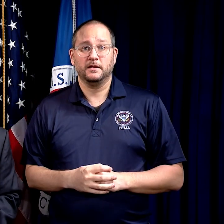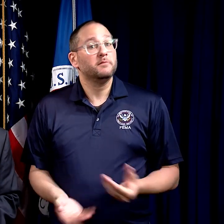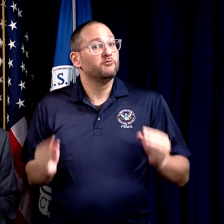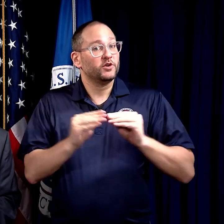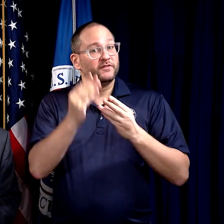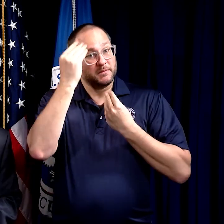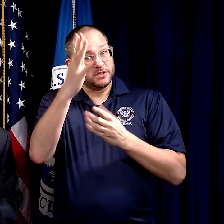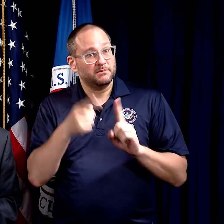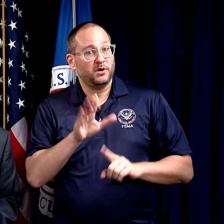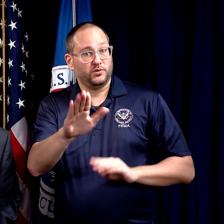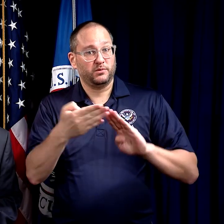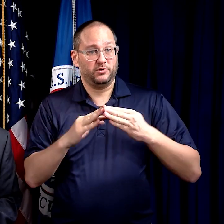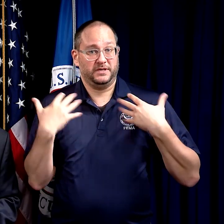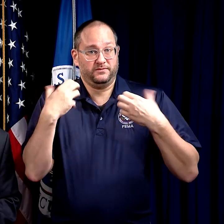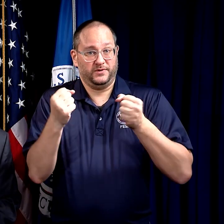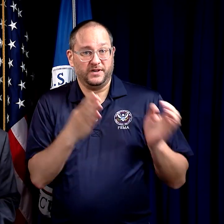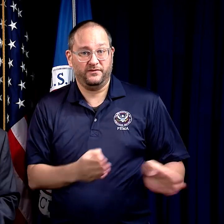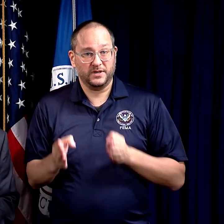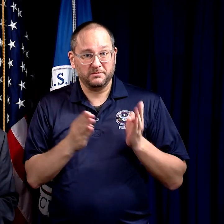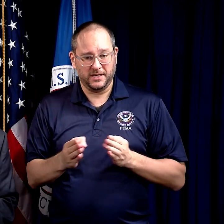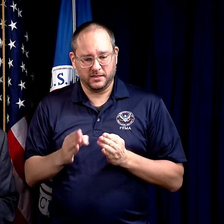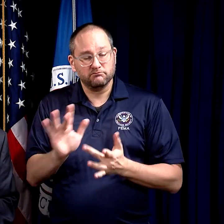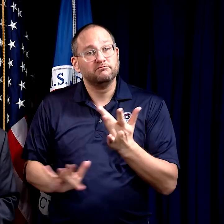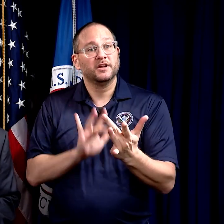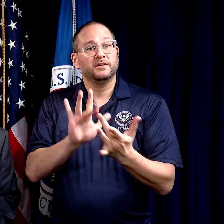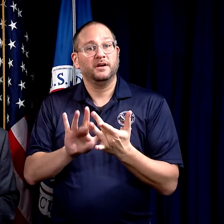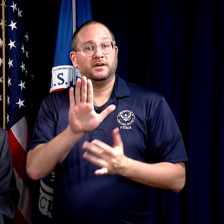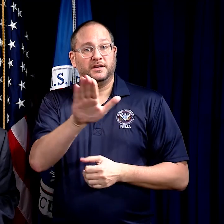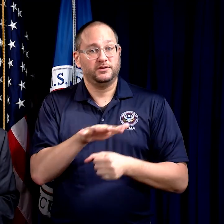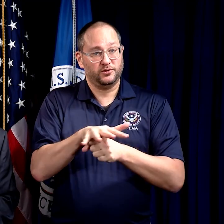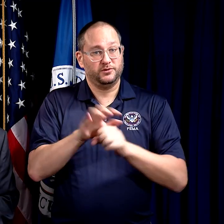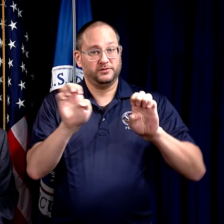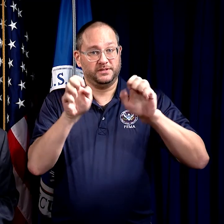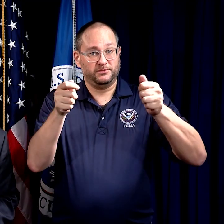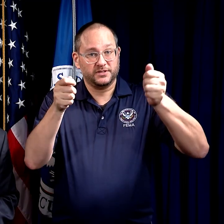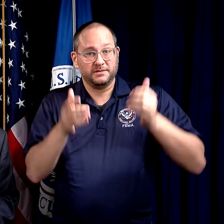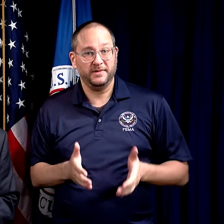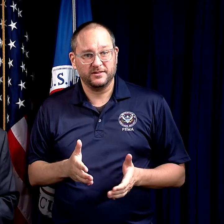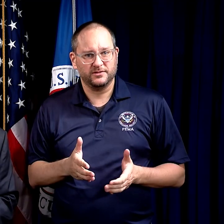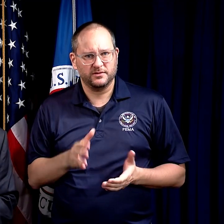For more information about your community’s recovery plans, contact your local emergency manager